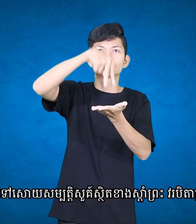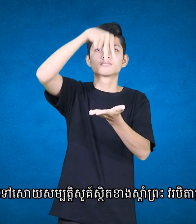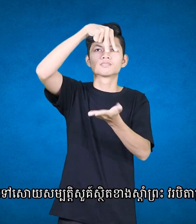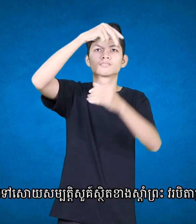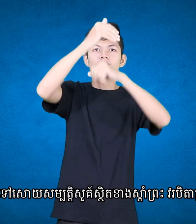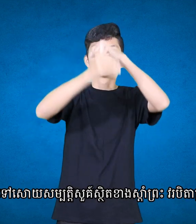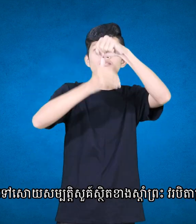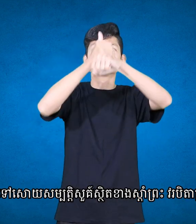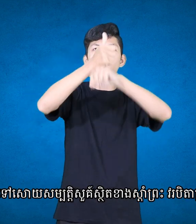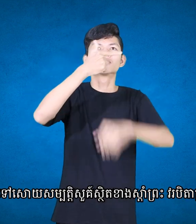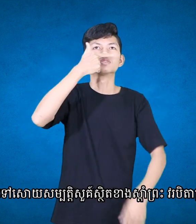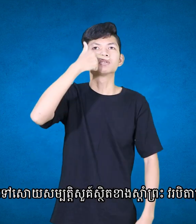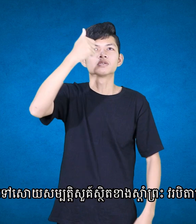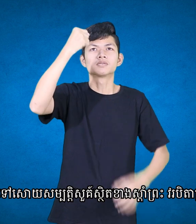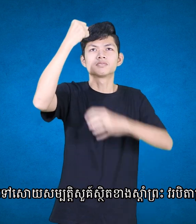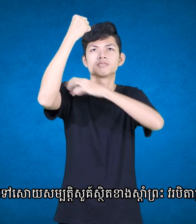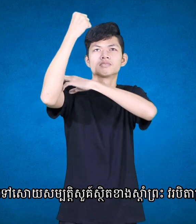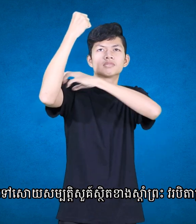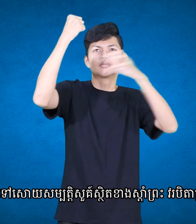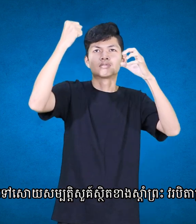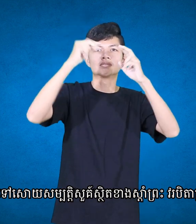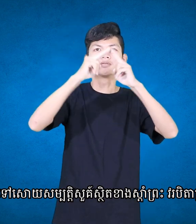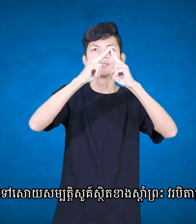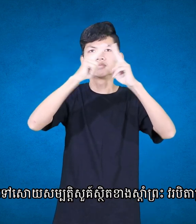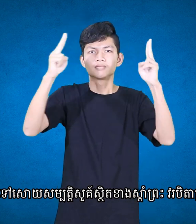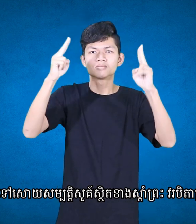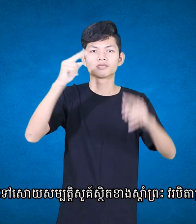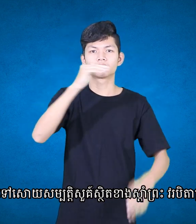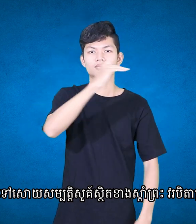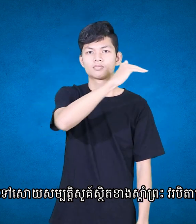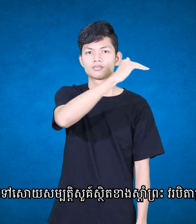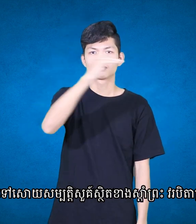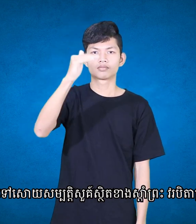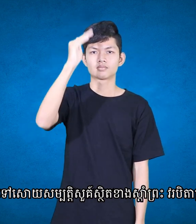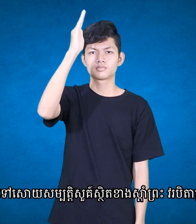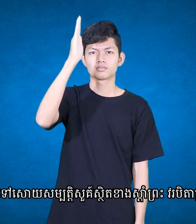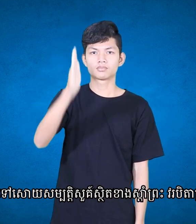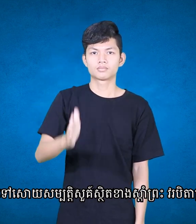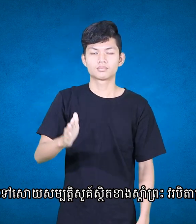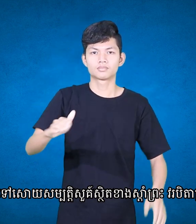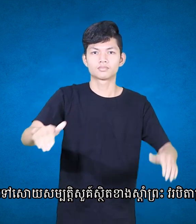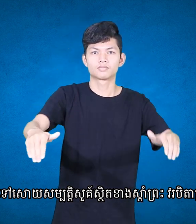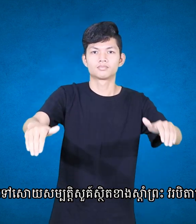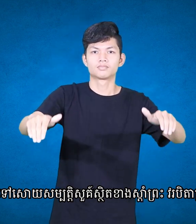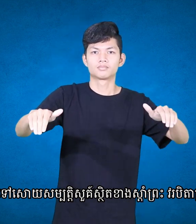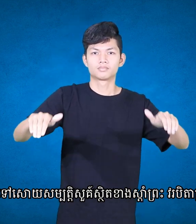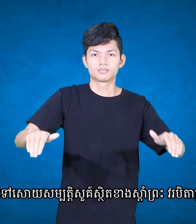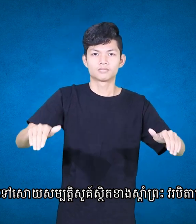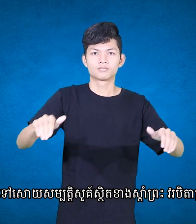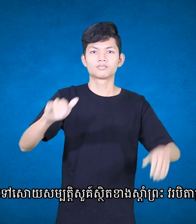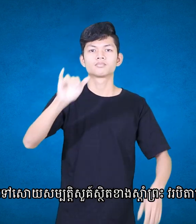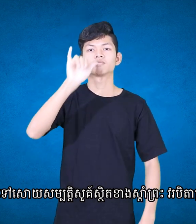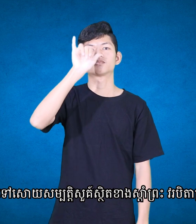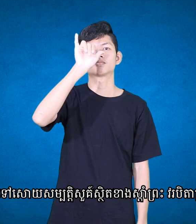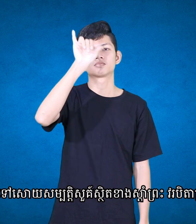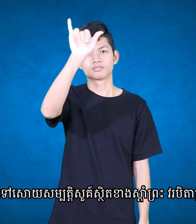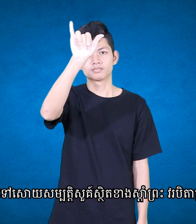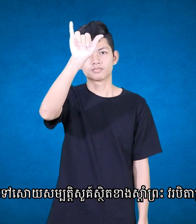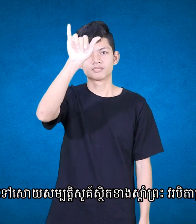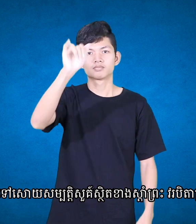and is seated at the right hand of God the Father almighty.